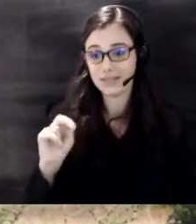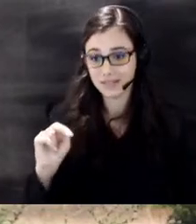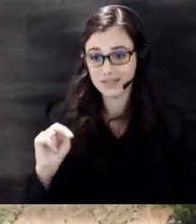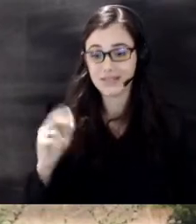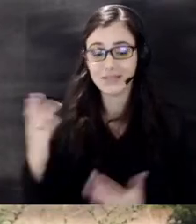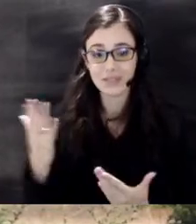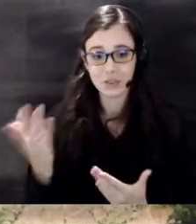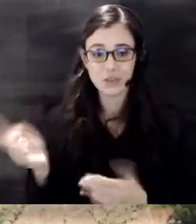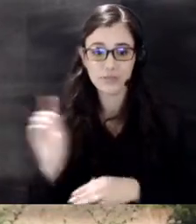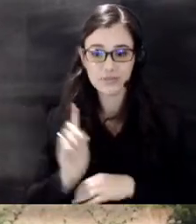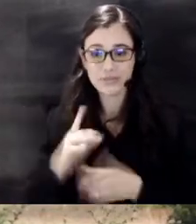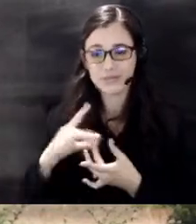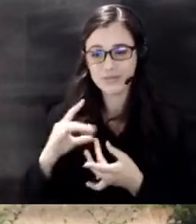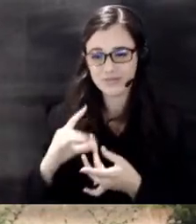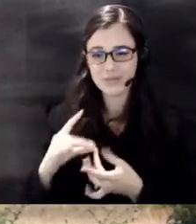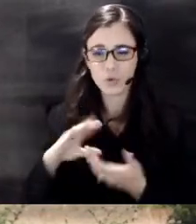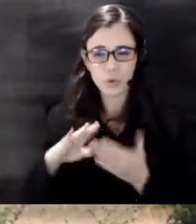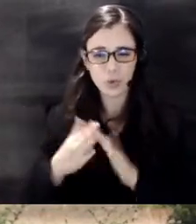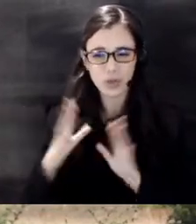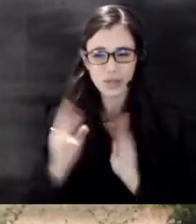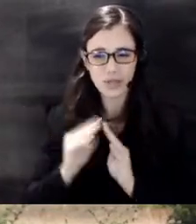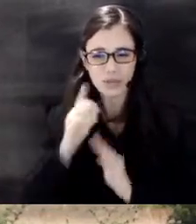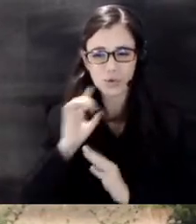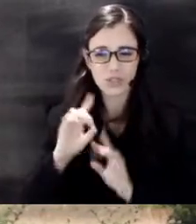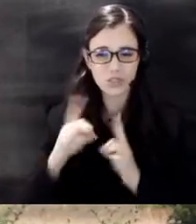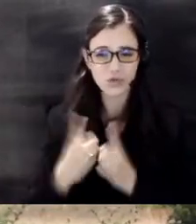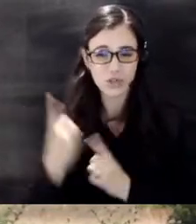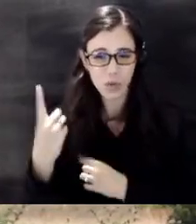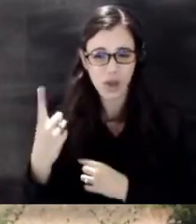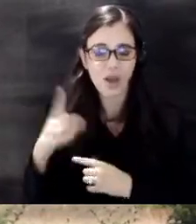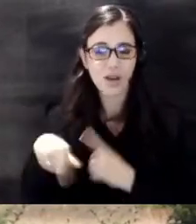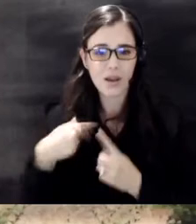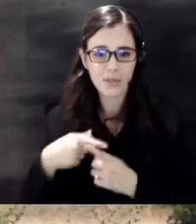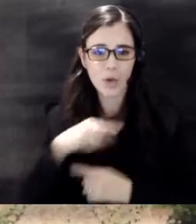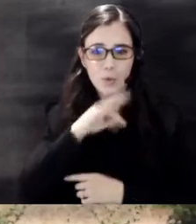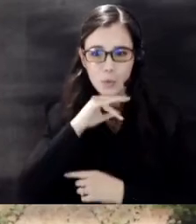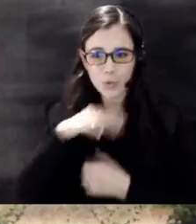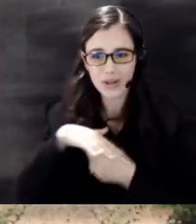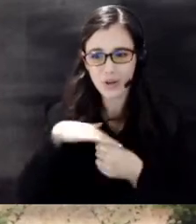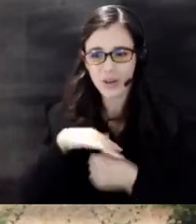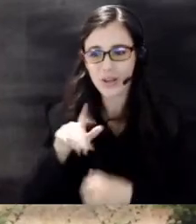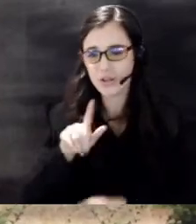meeting in district one about the polluted area at 29th and Grove so councilmember Johnson